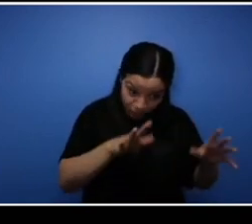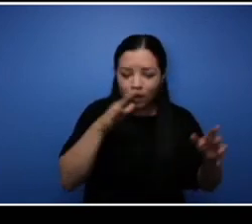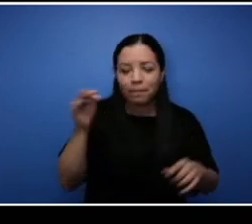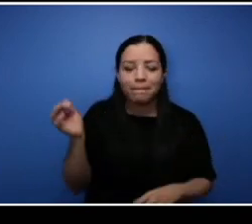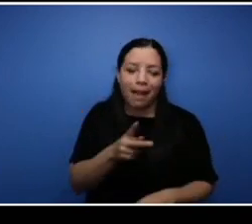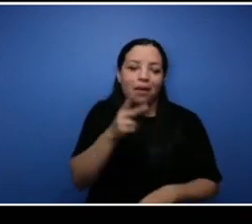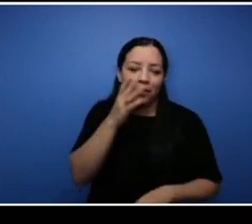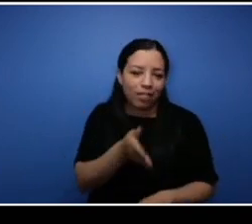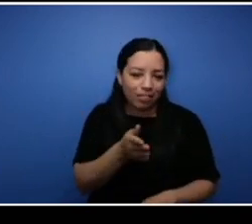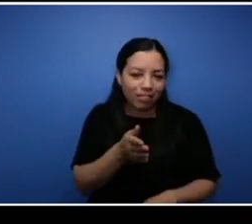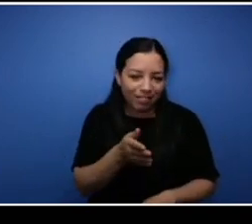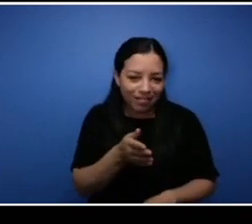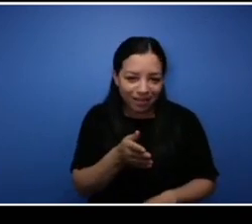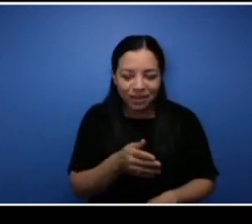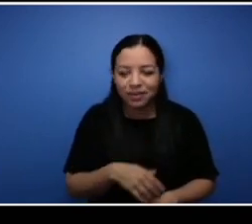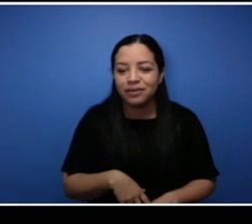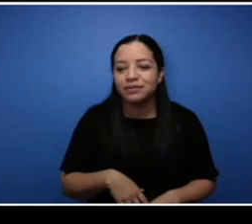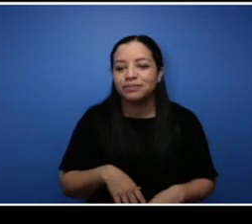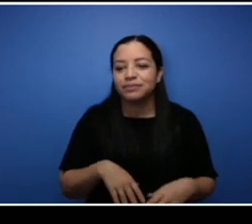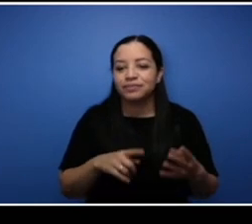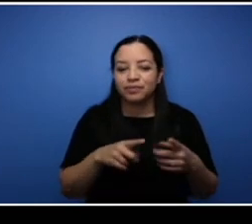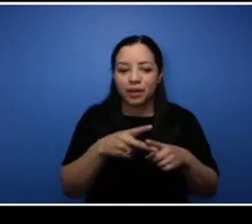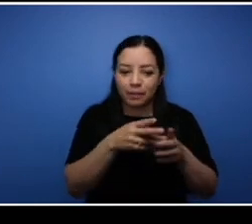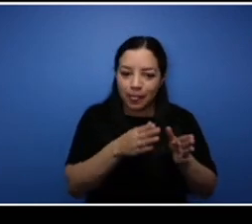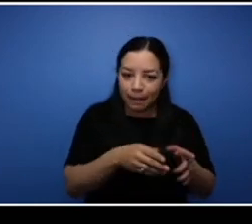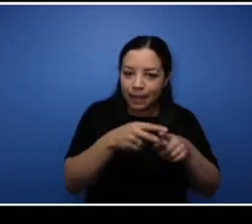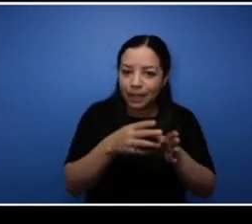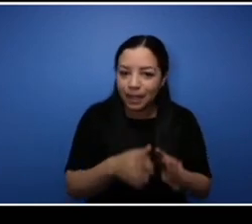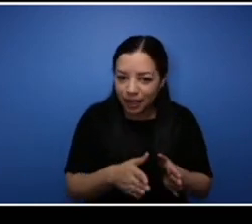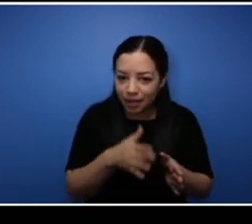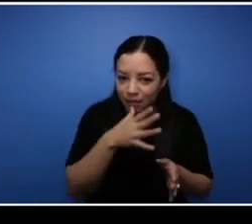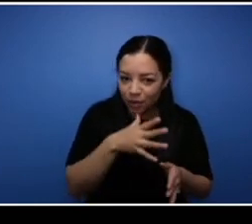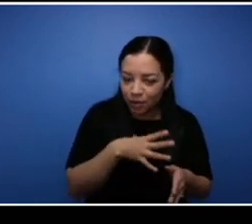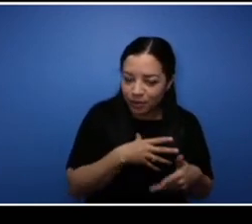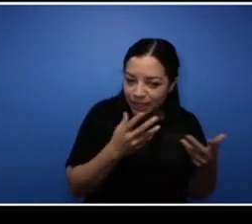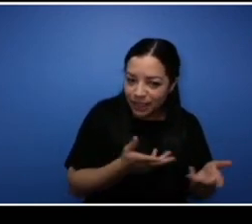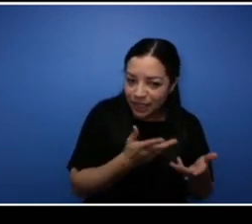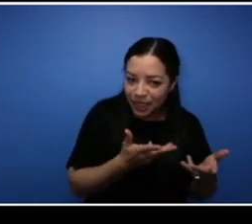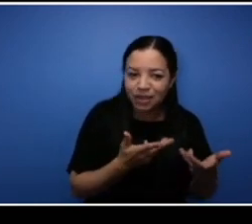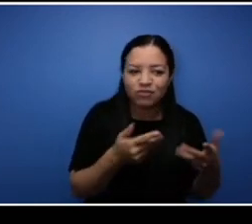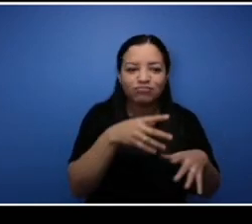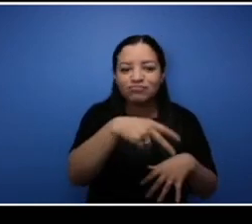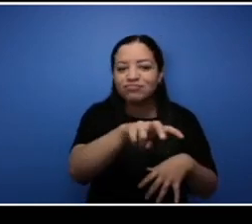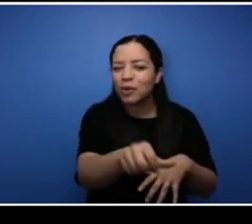the plumbing, we had two plumbing ladies that were here and they moved on to other companies.